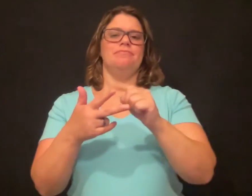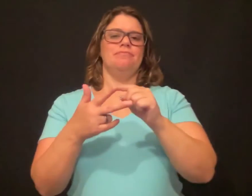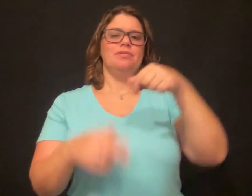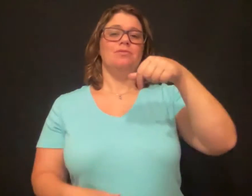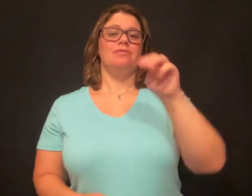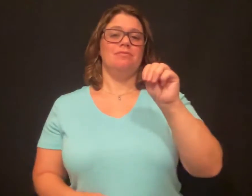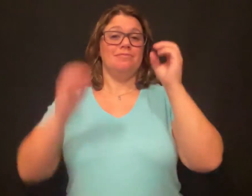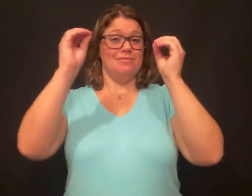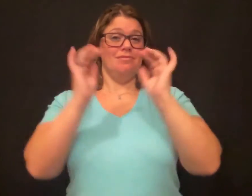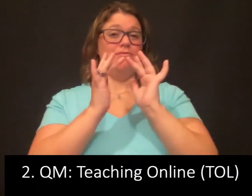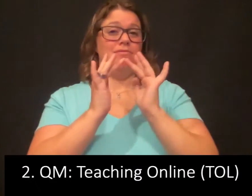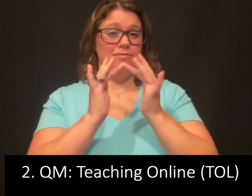2. Quality Matters: Teaching Online